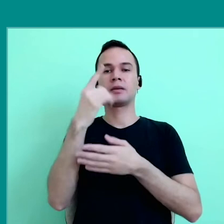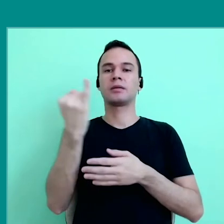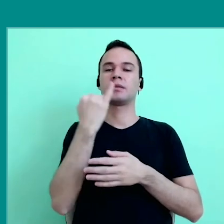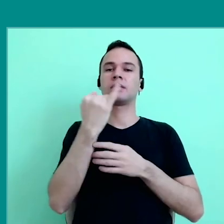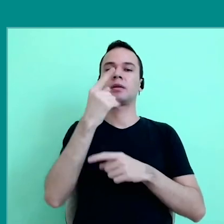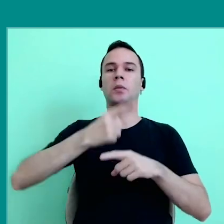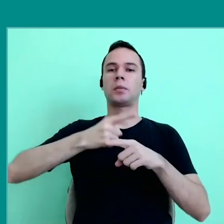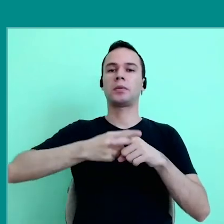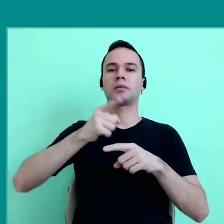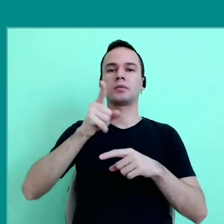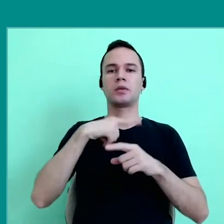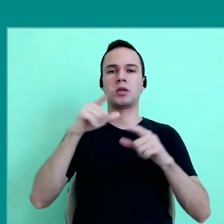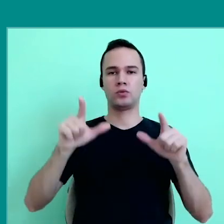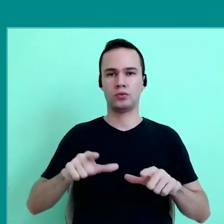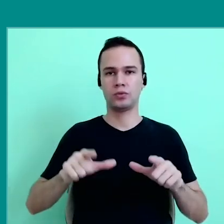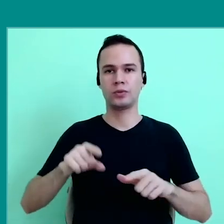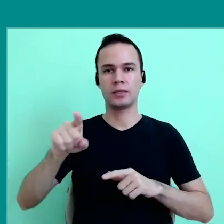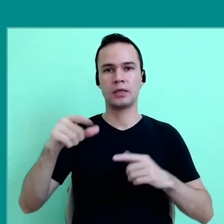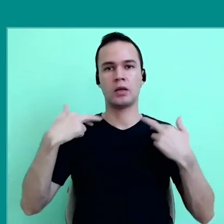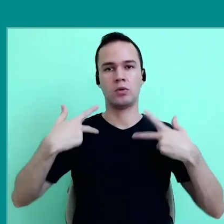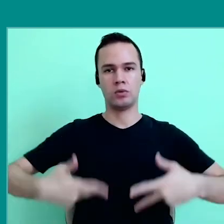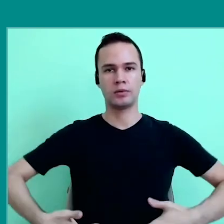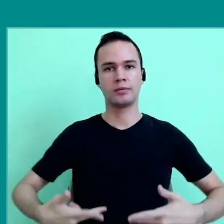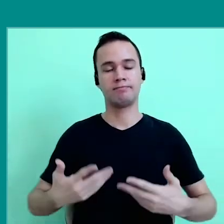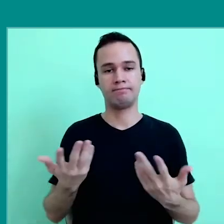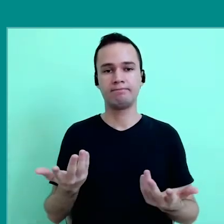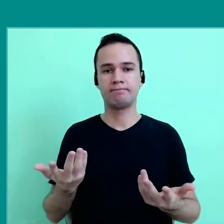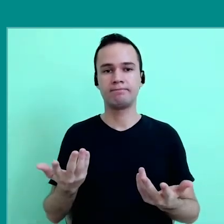because they organized the space, the bodies, in a way,